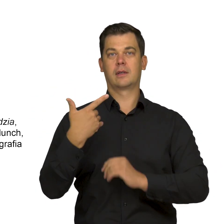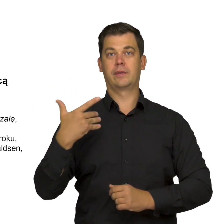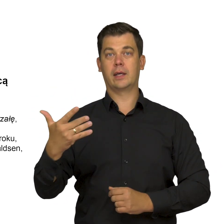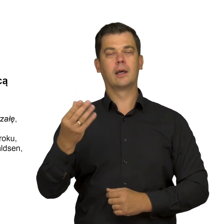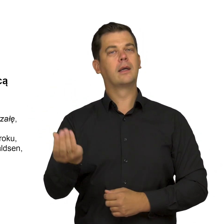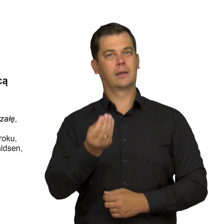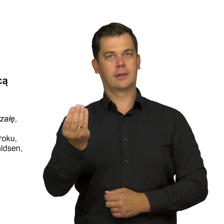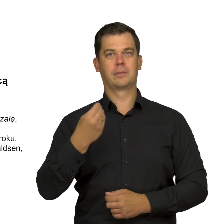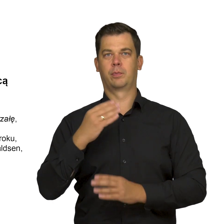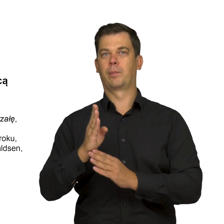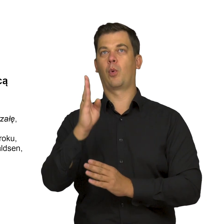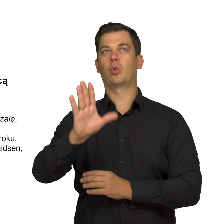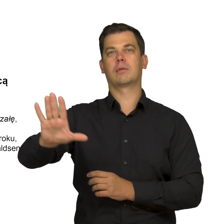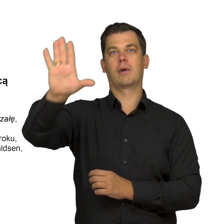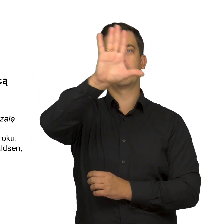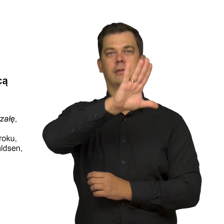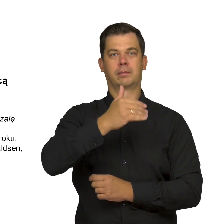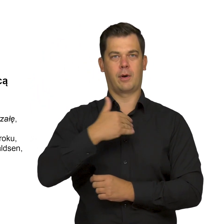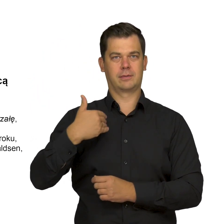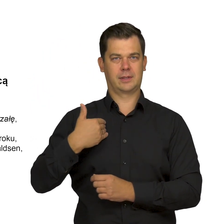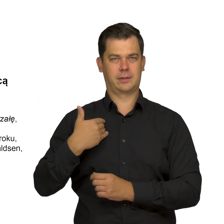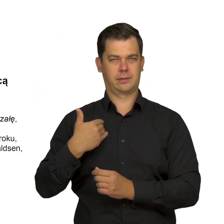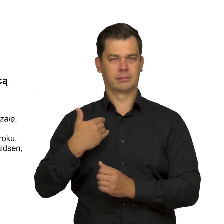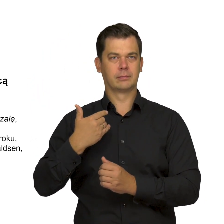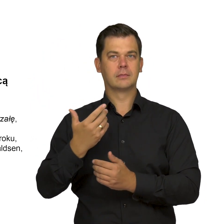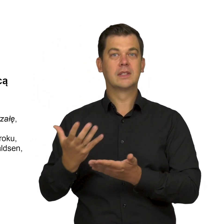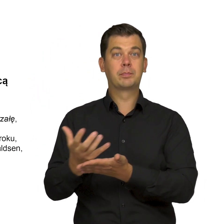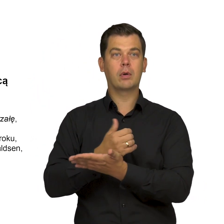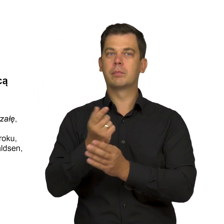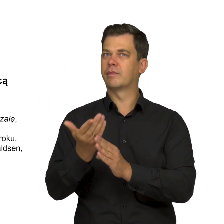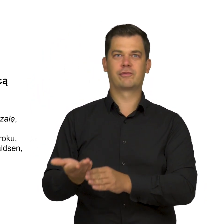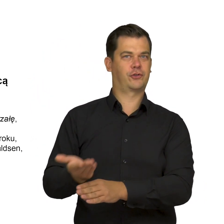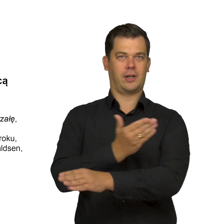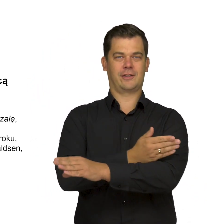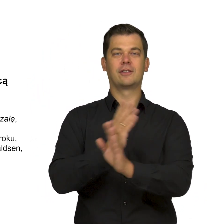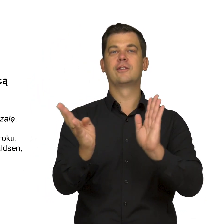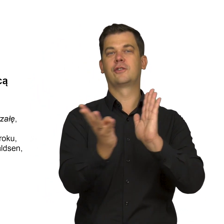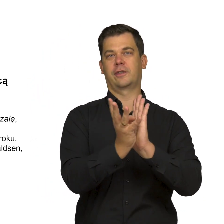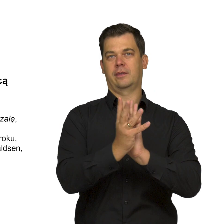let us go back to the 19th century for some more inspirations,